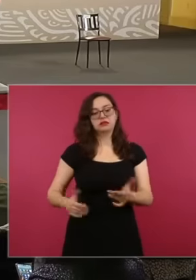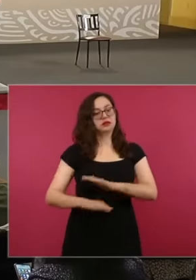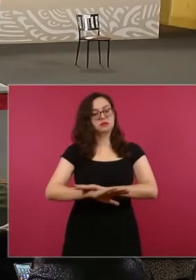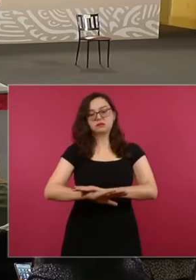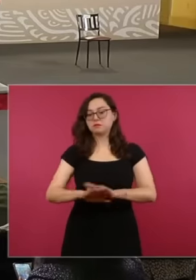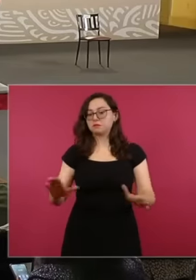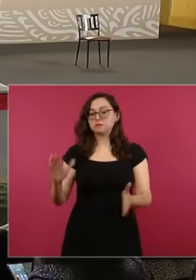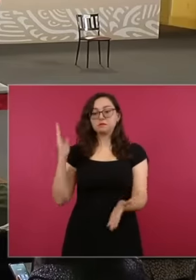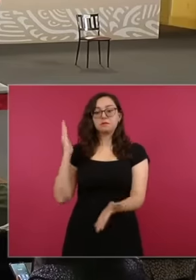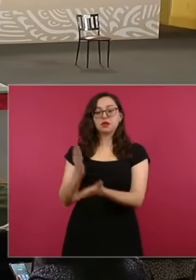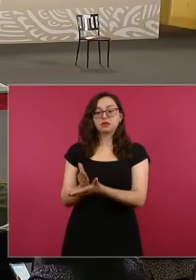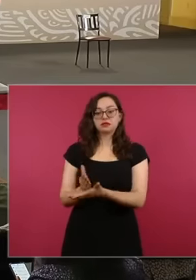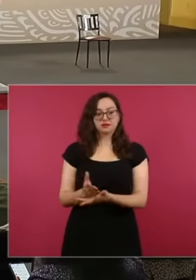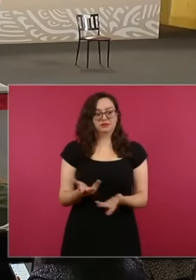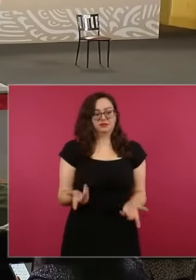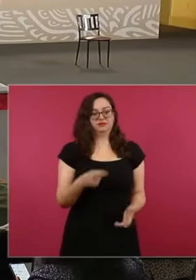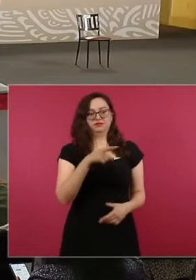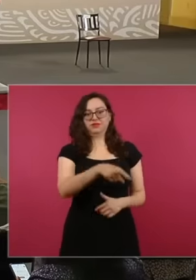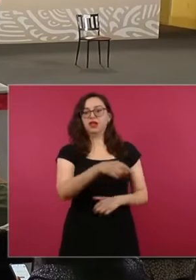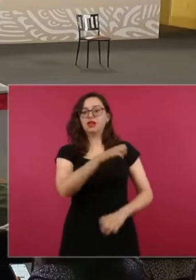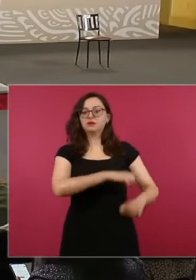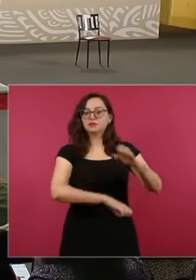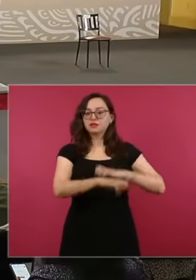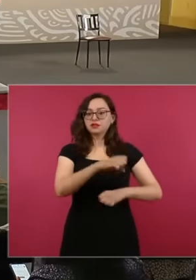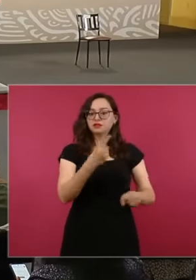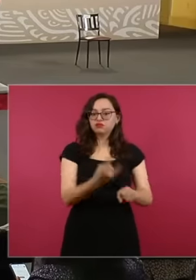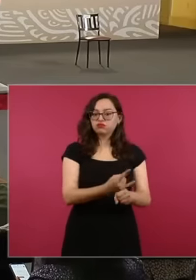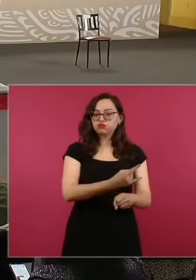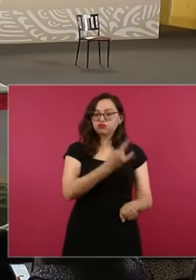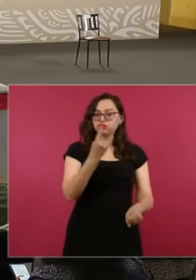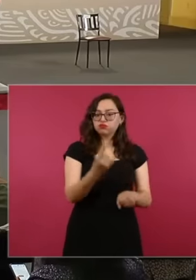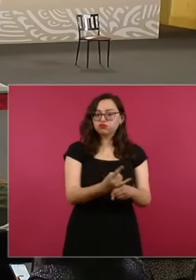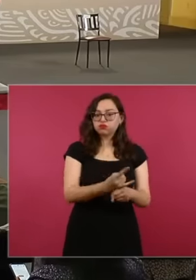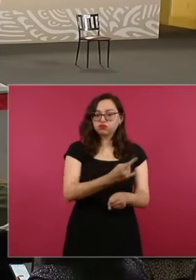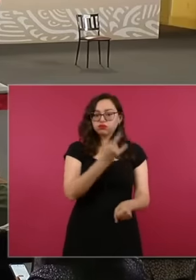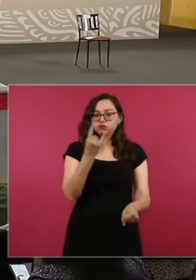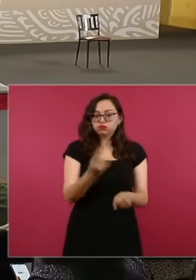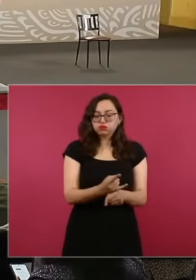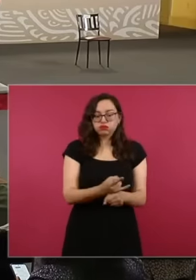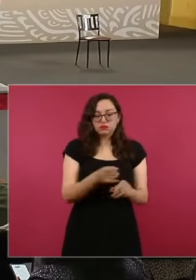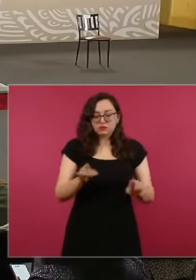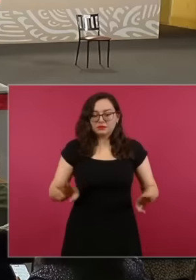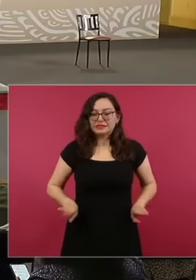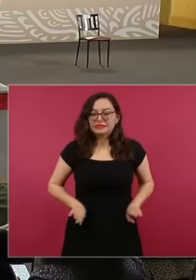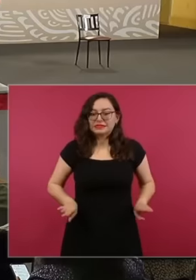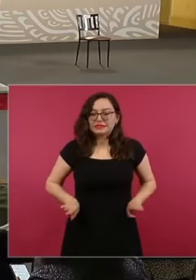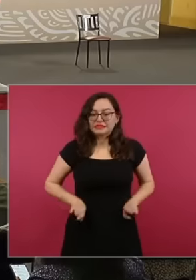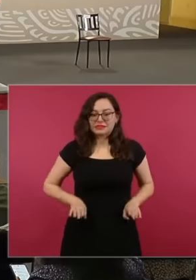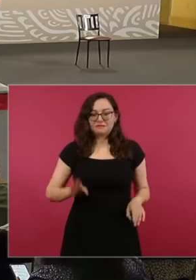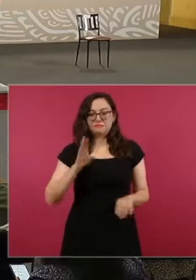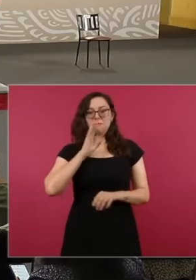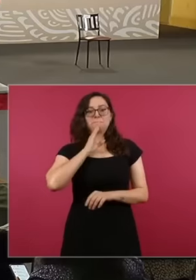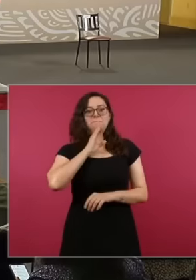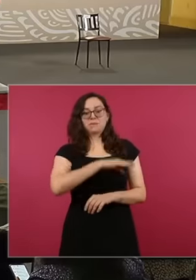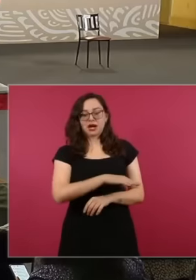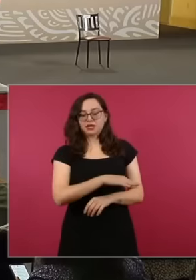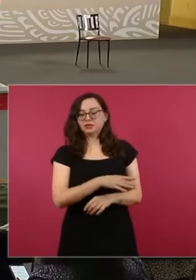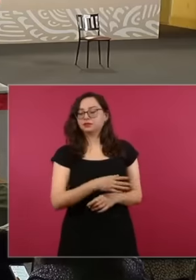because it did not comply with due diligence, it did not have good behavior, the gas is suspended.